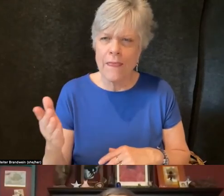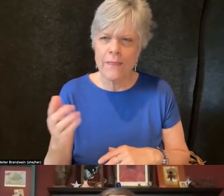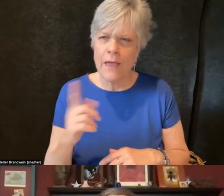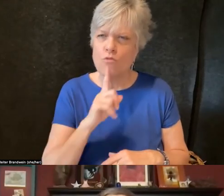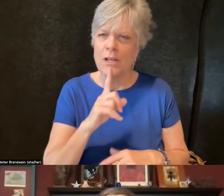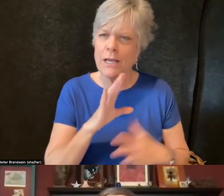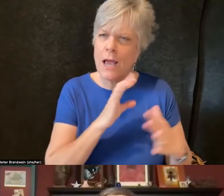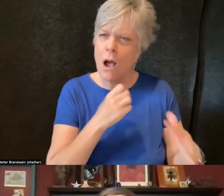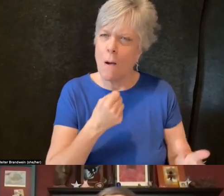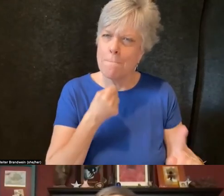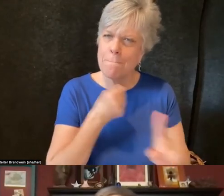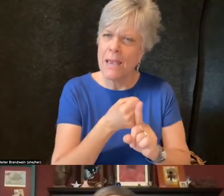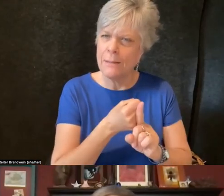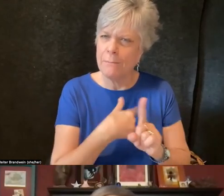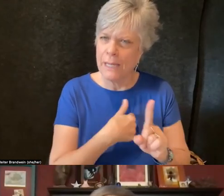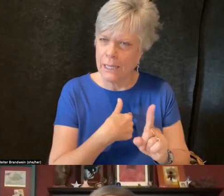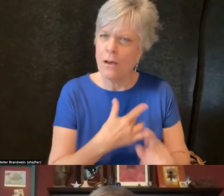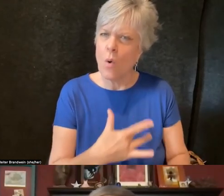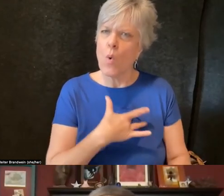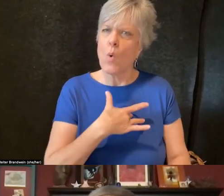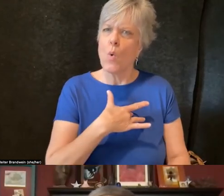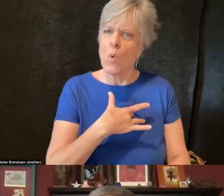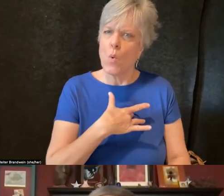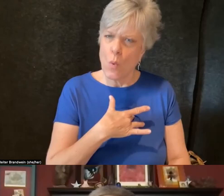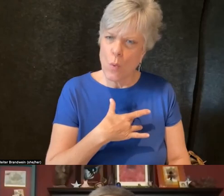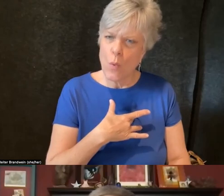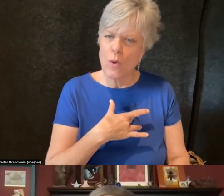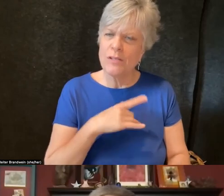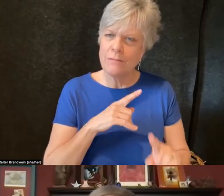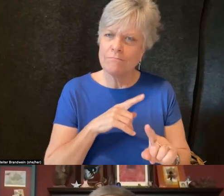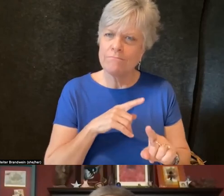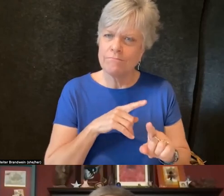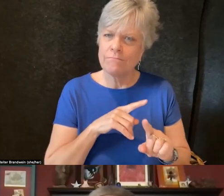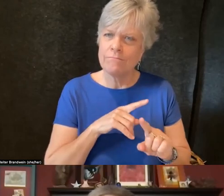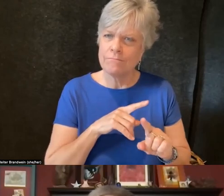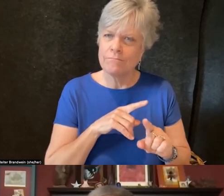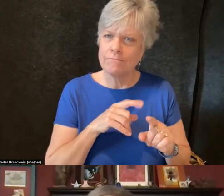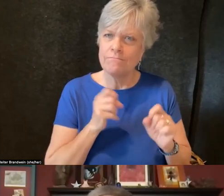in multiple ways over the years and remains true today is,